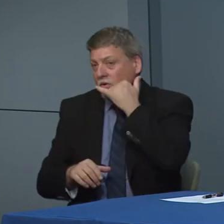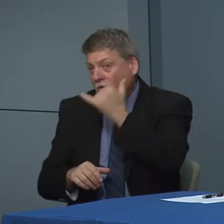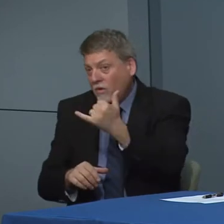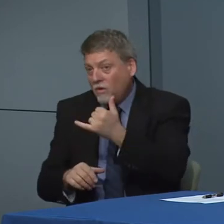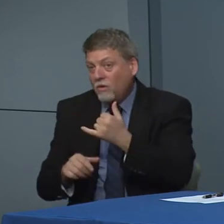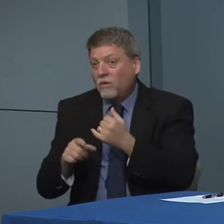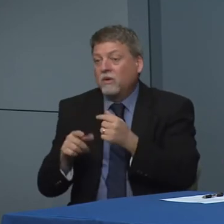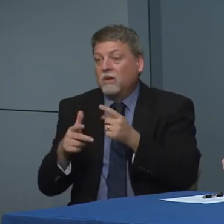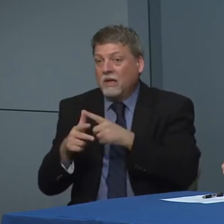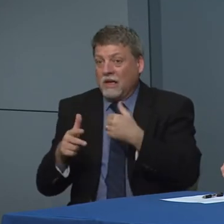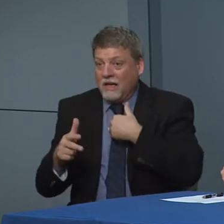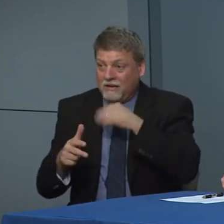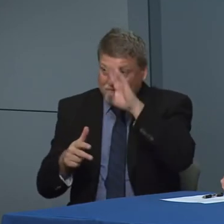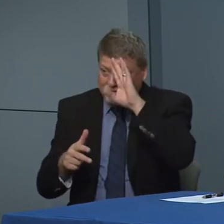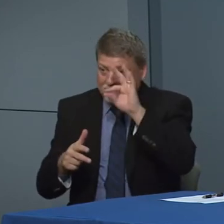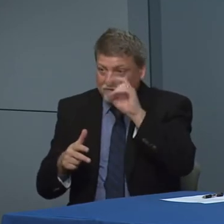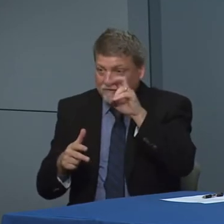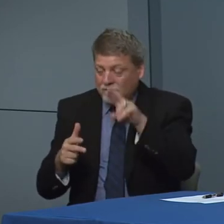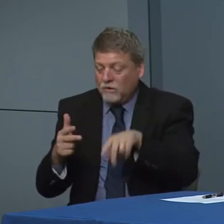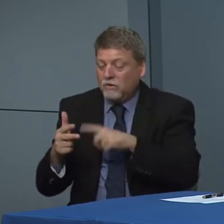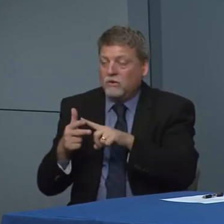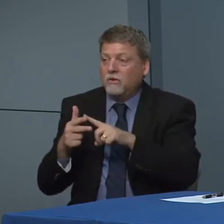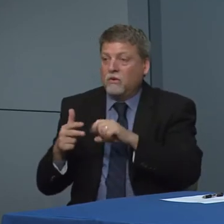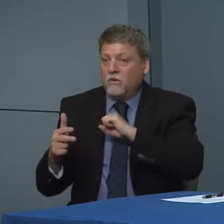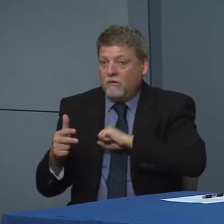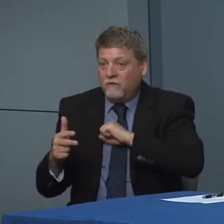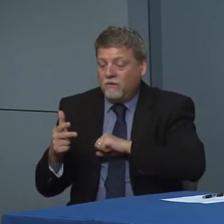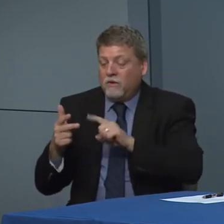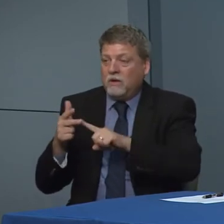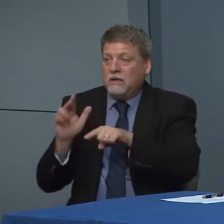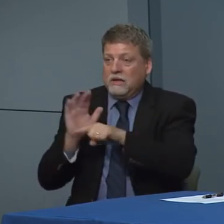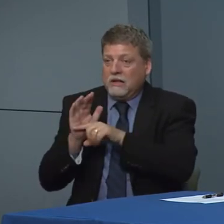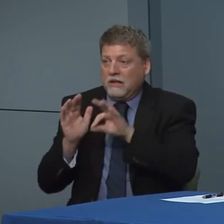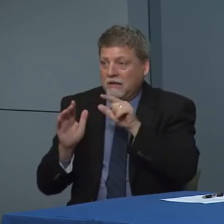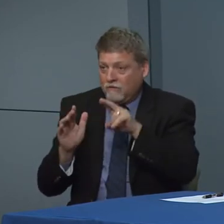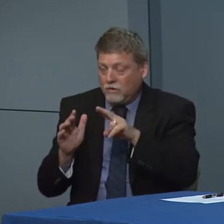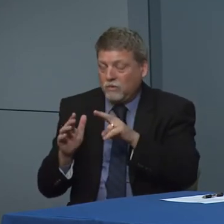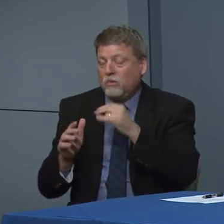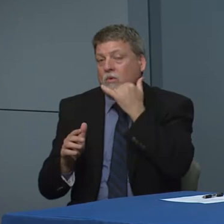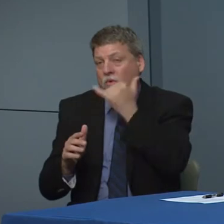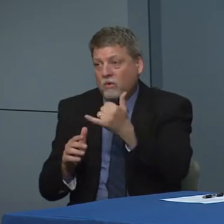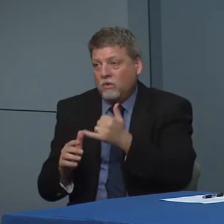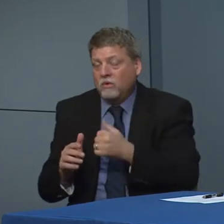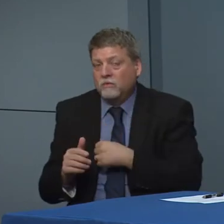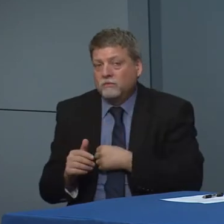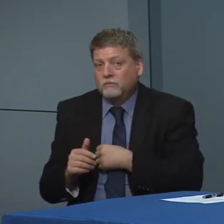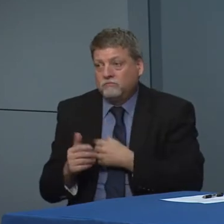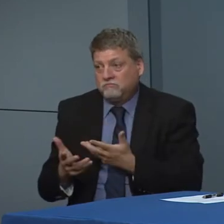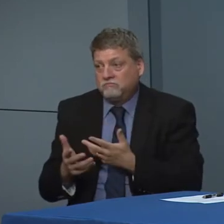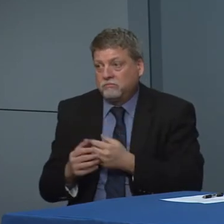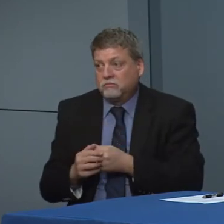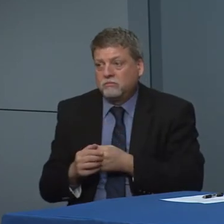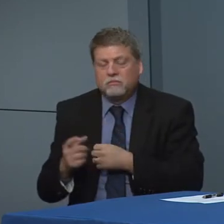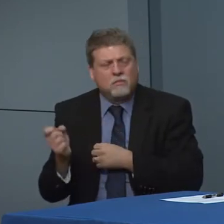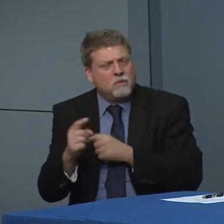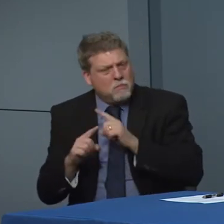fever cough, negative for Flynn. Are you concerned I mean clearly you want to do more